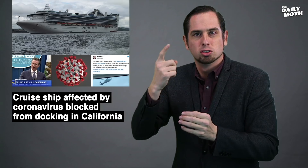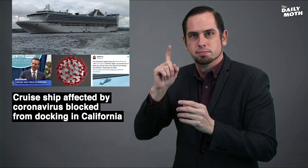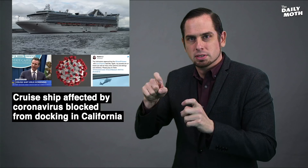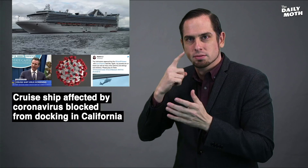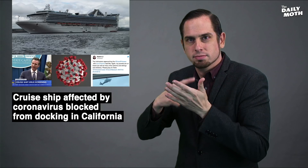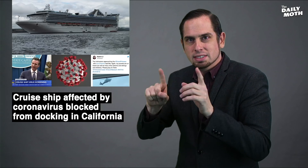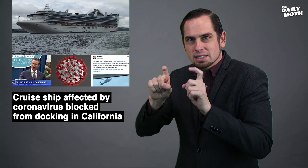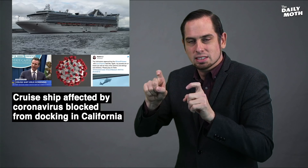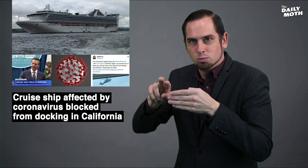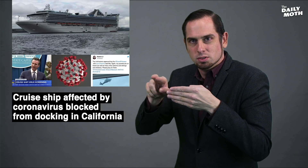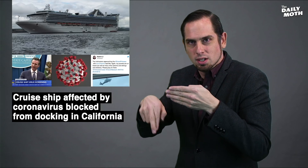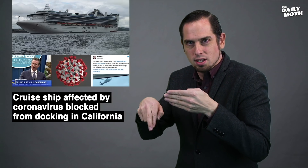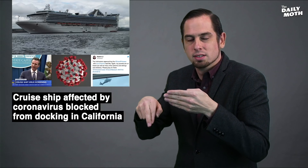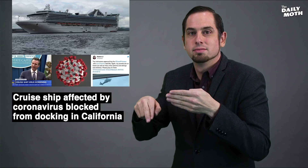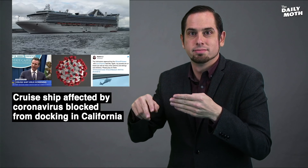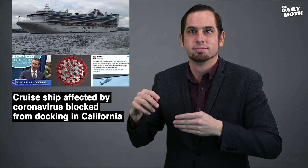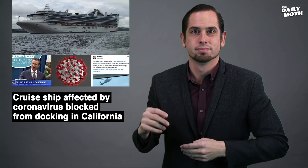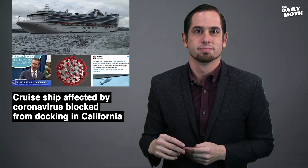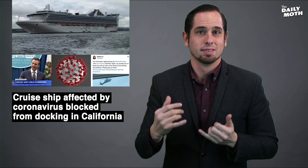getting test results.